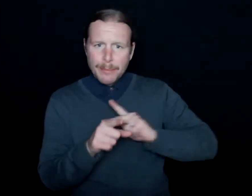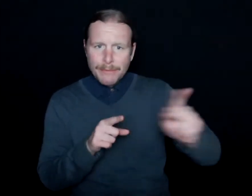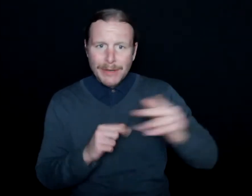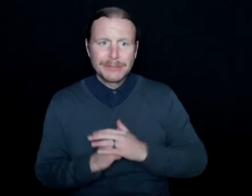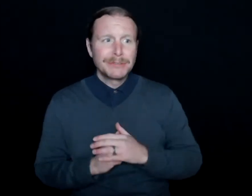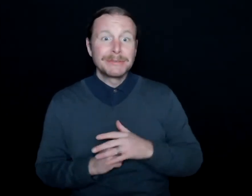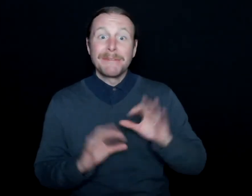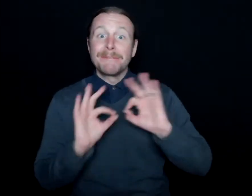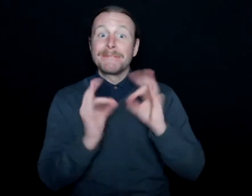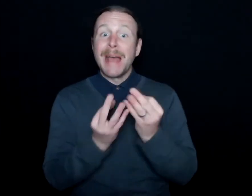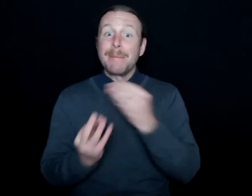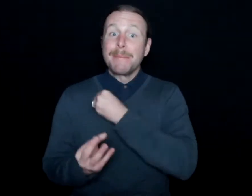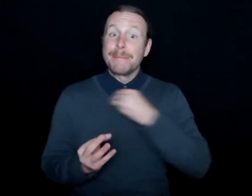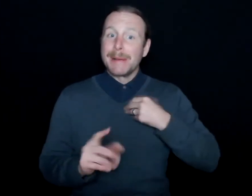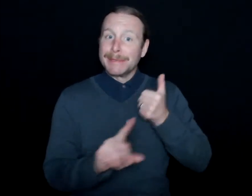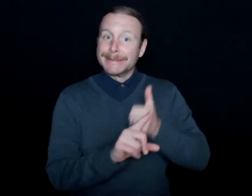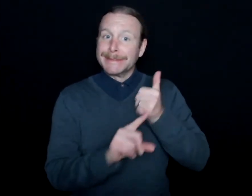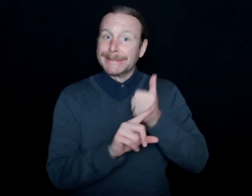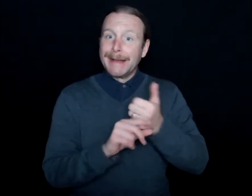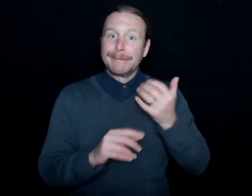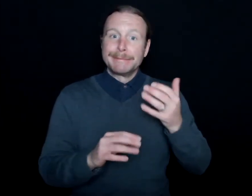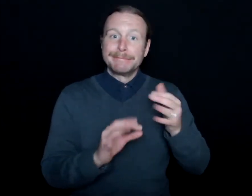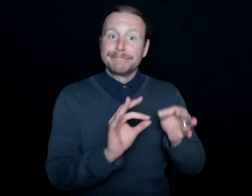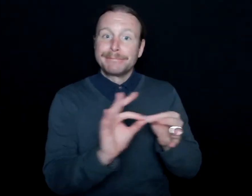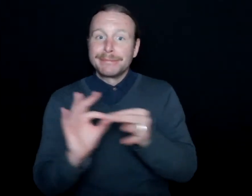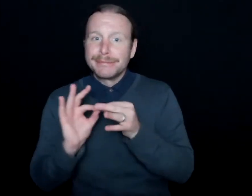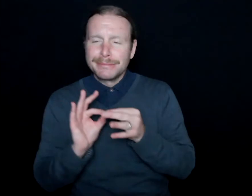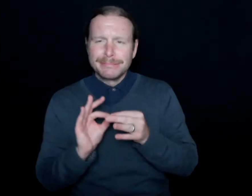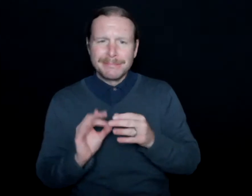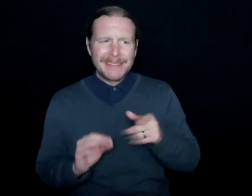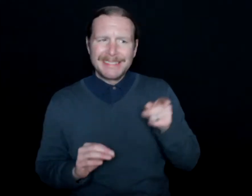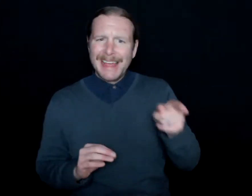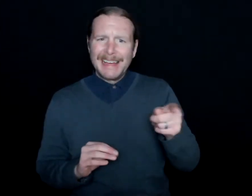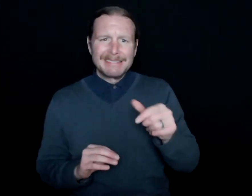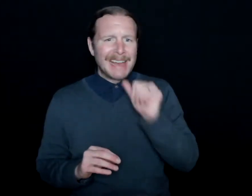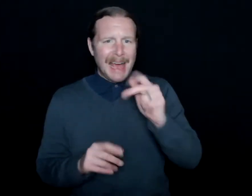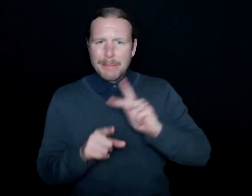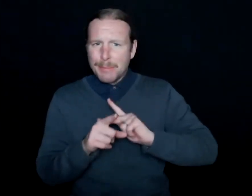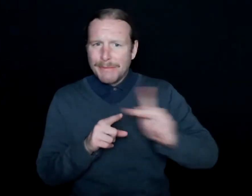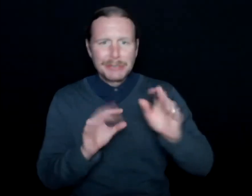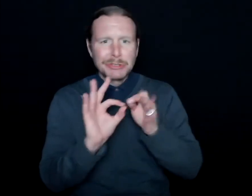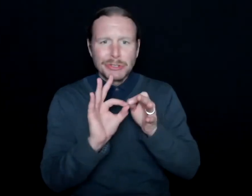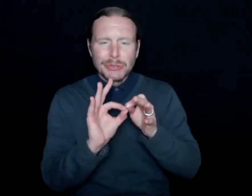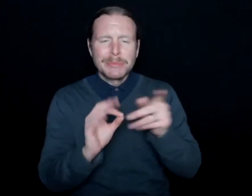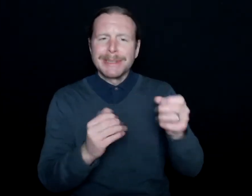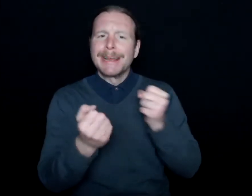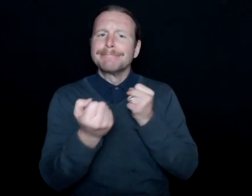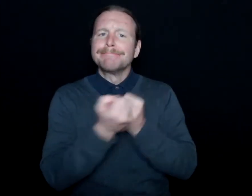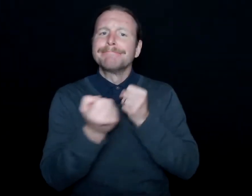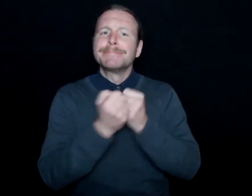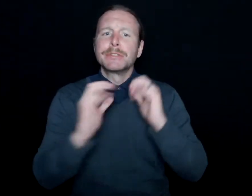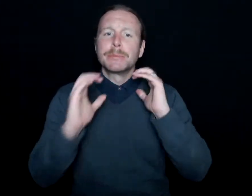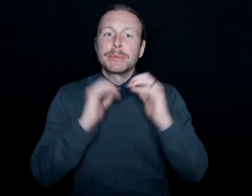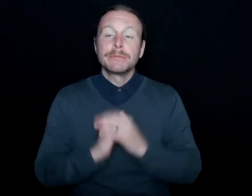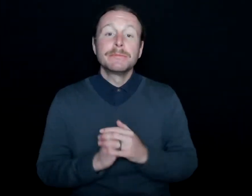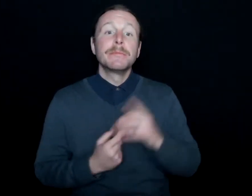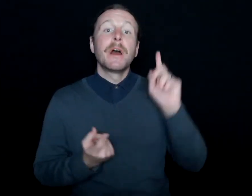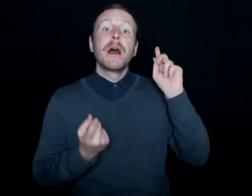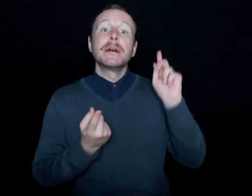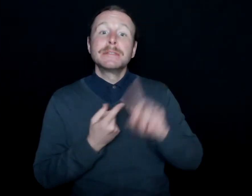They just assisted with communication. And it wasn't until the-- '92, '93, where the Americans with Disabilities Act